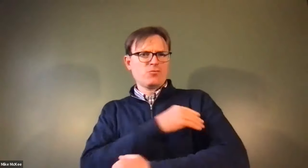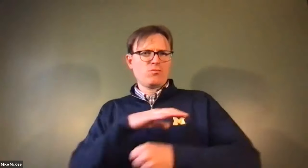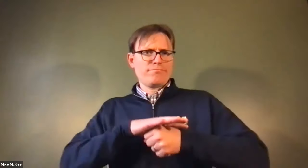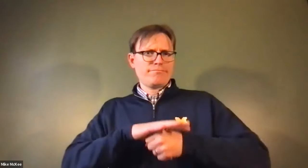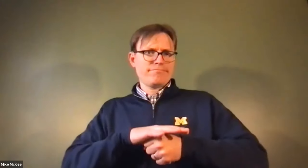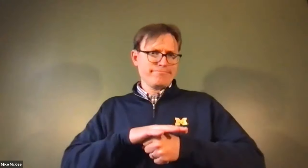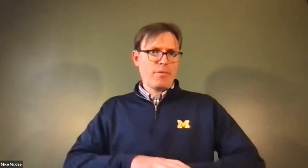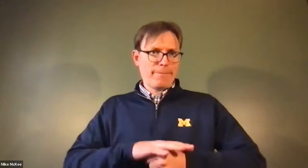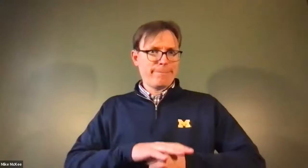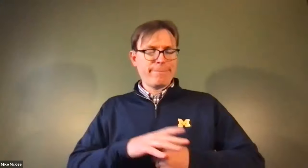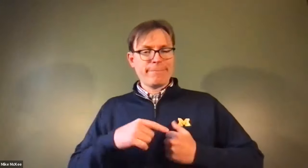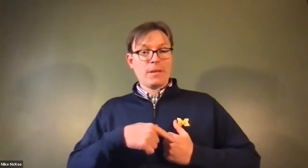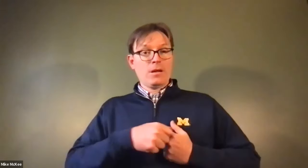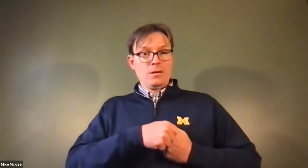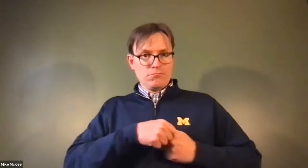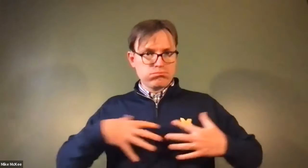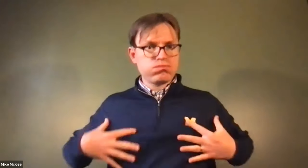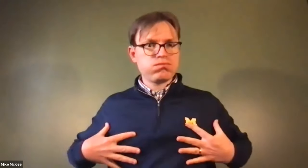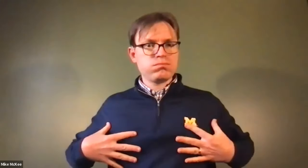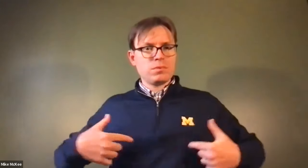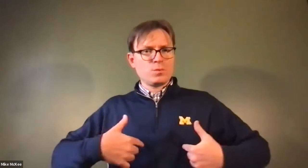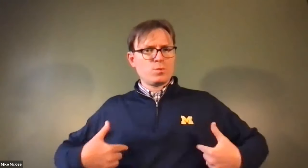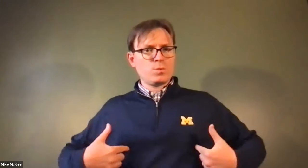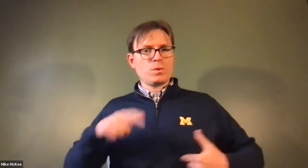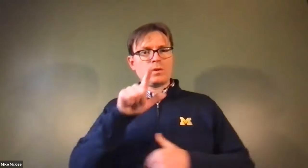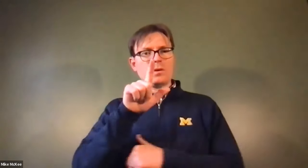James Cech: Which is that's the bottom muscle, where the pumping actually happens.